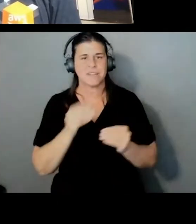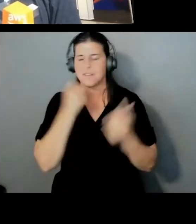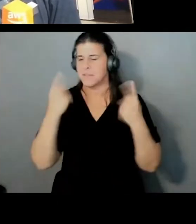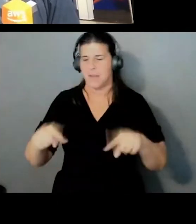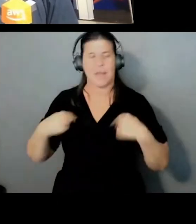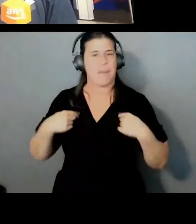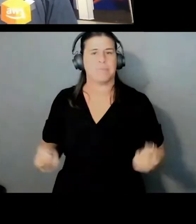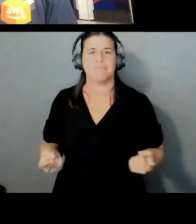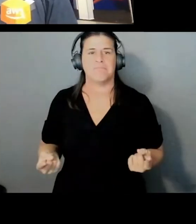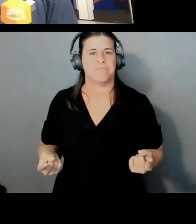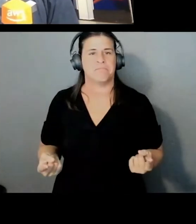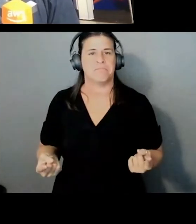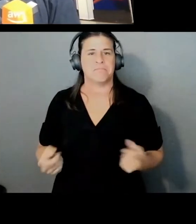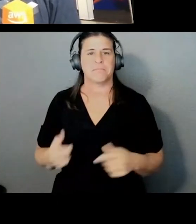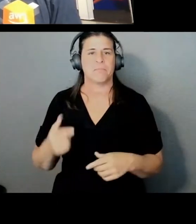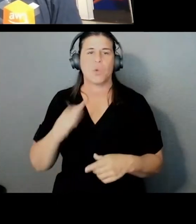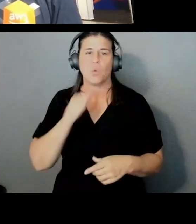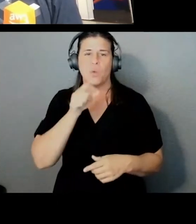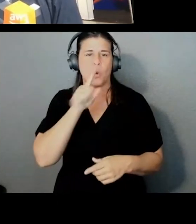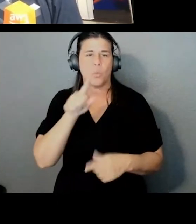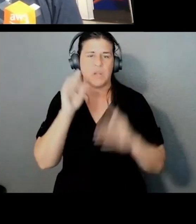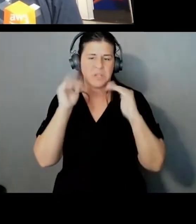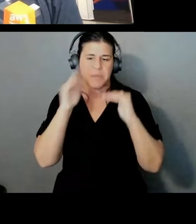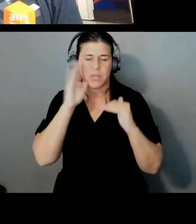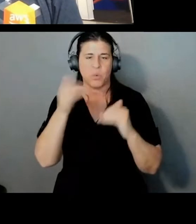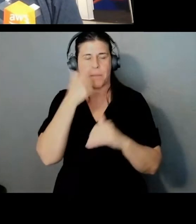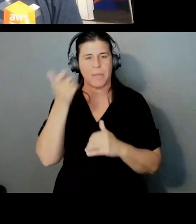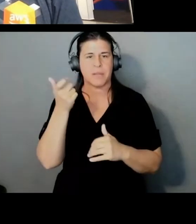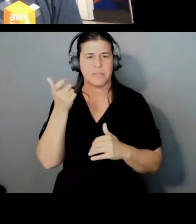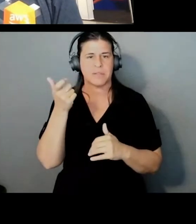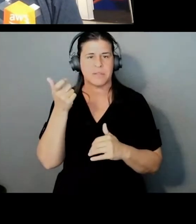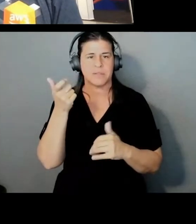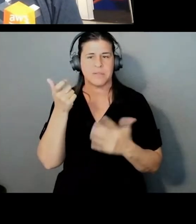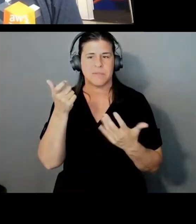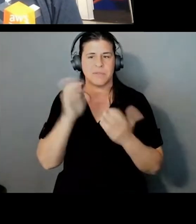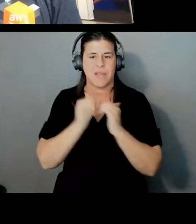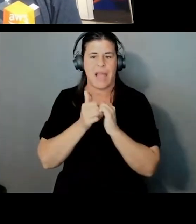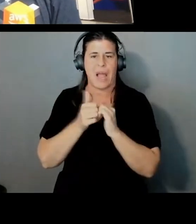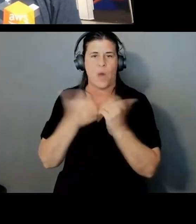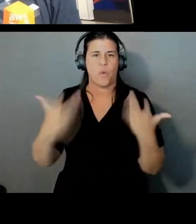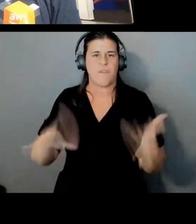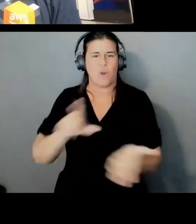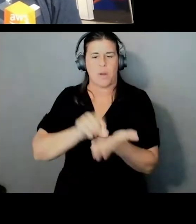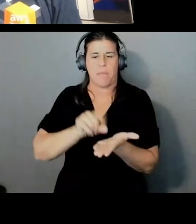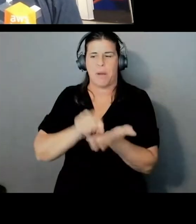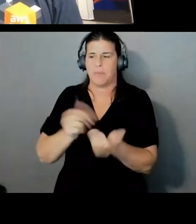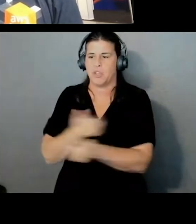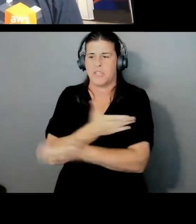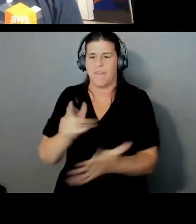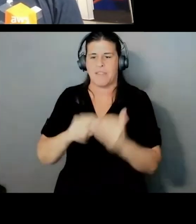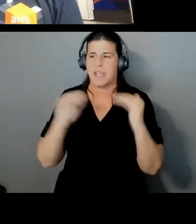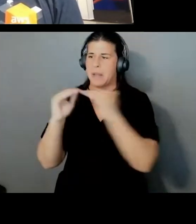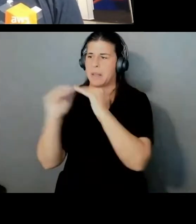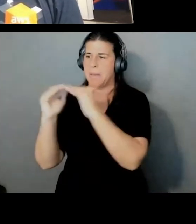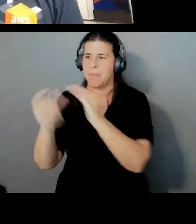We don't really expect it to because of the publishing of it and because of all the peer review and because of the openness of it.